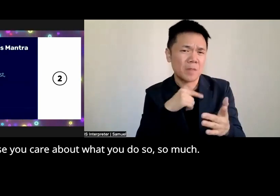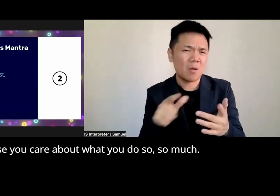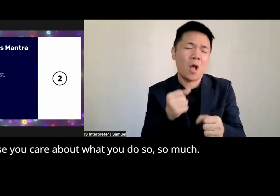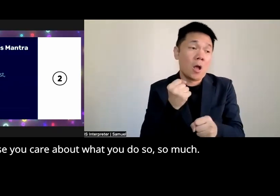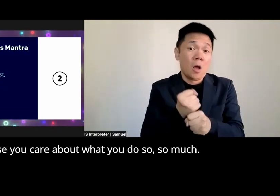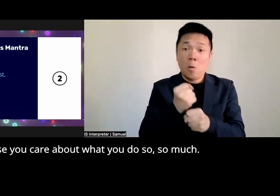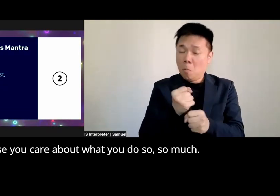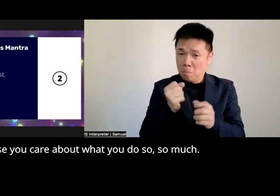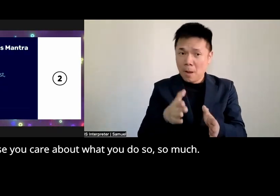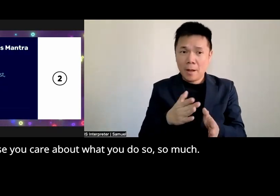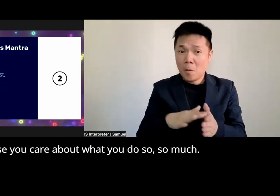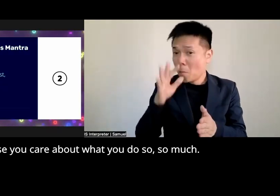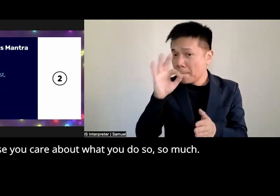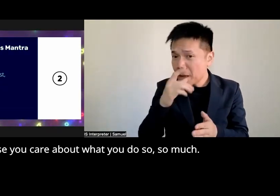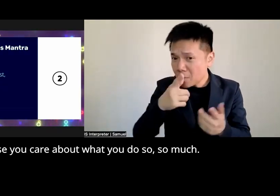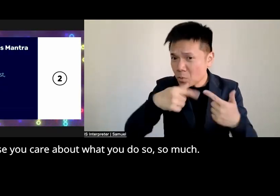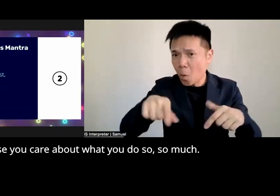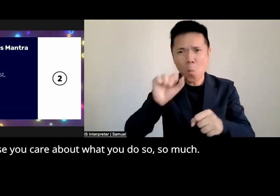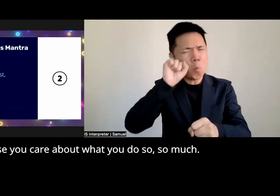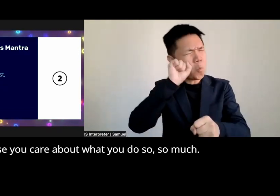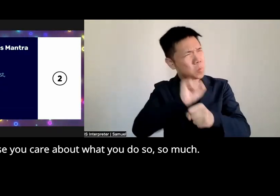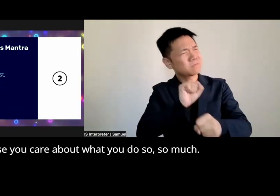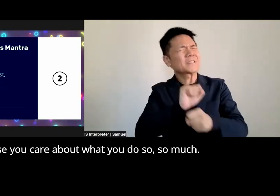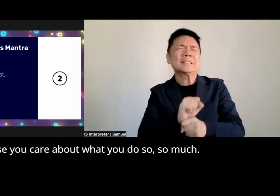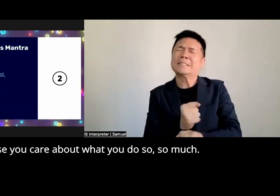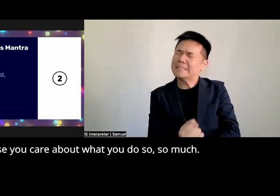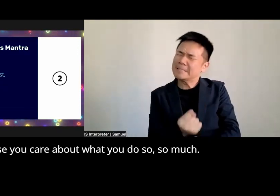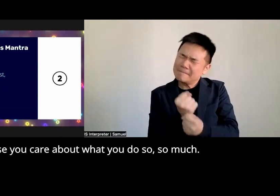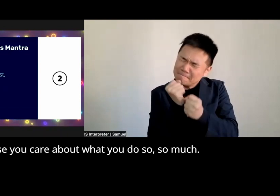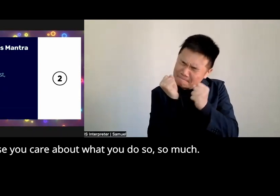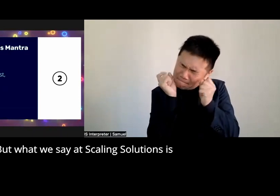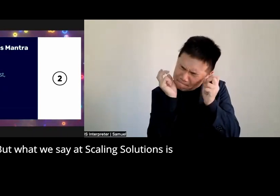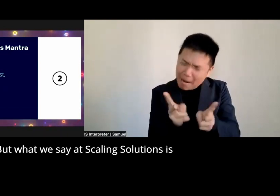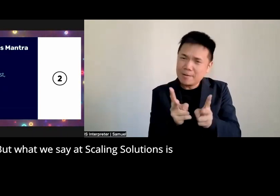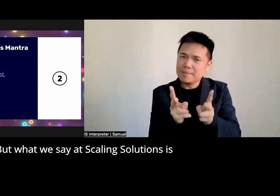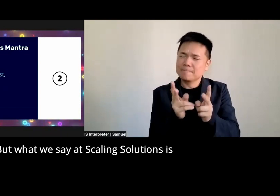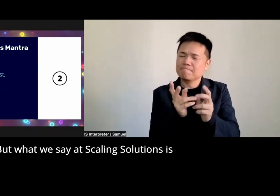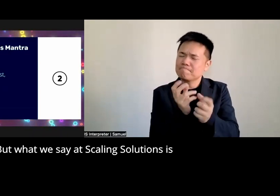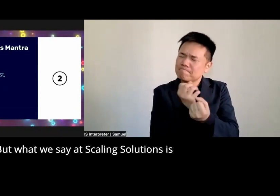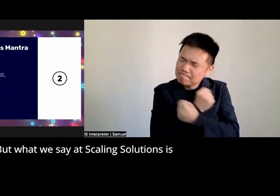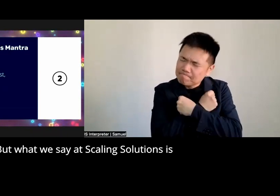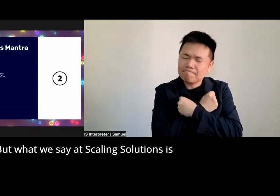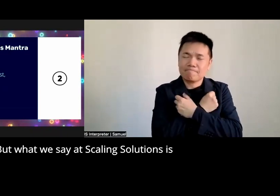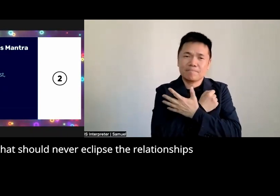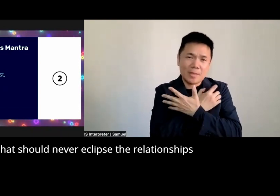because you care about what you do so so much but what we say at scaling Solutions is that